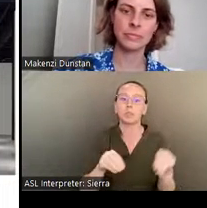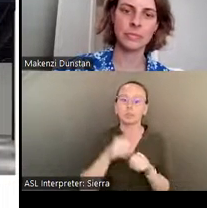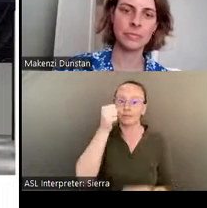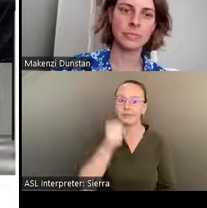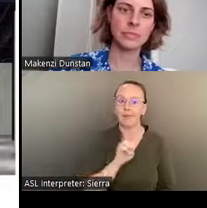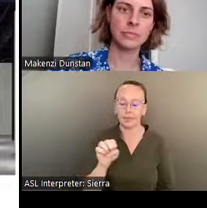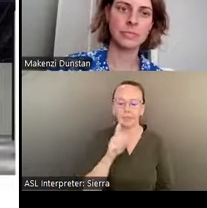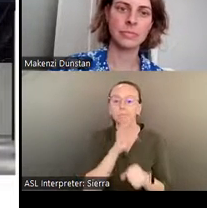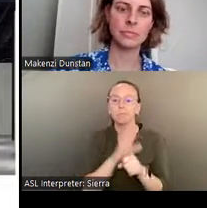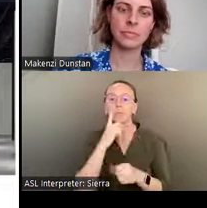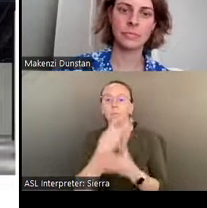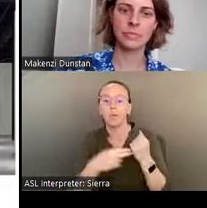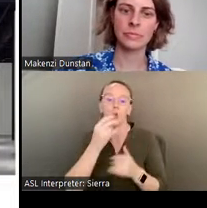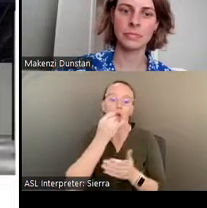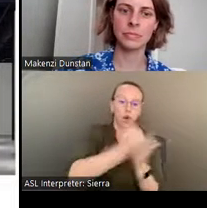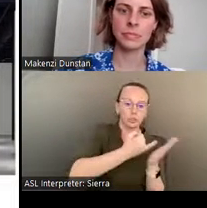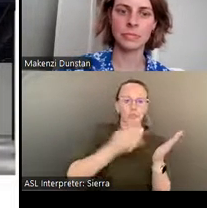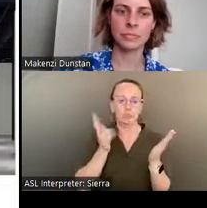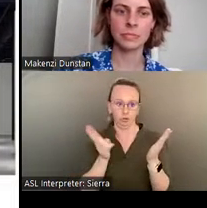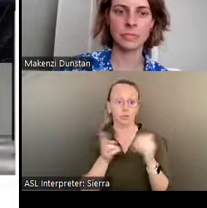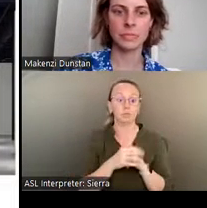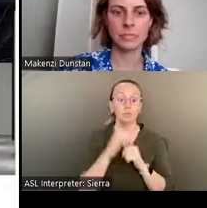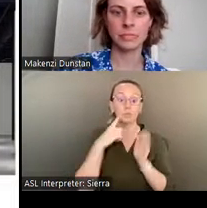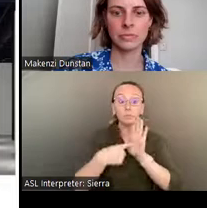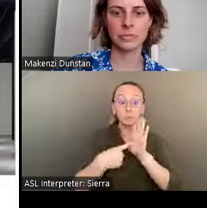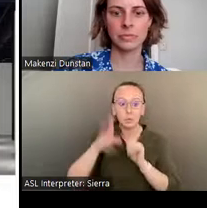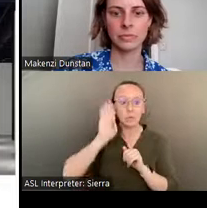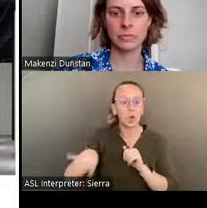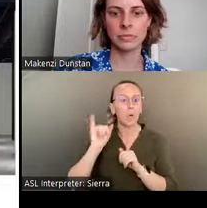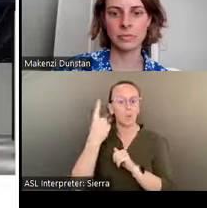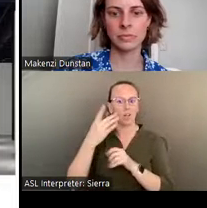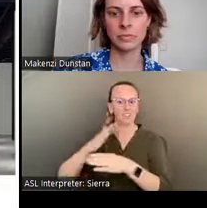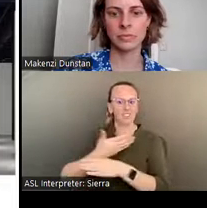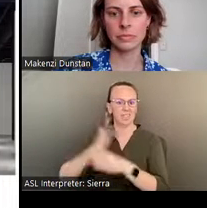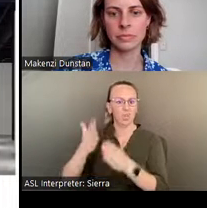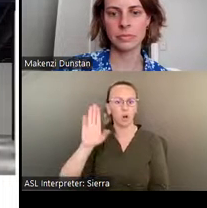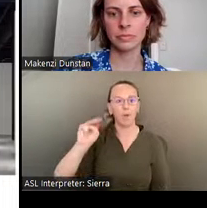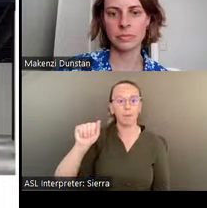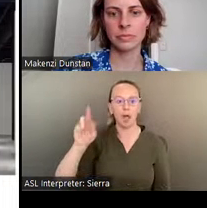For example, did you know that blues singer Ma Rainey was born here, as was African American